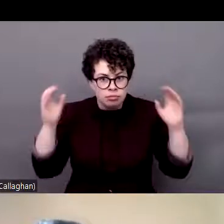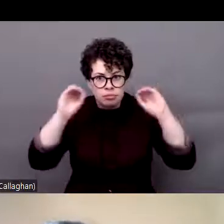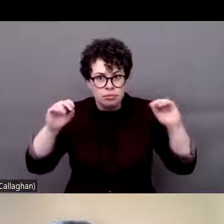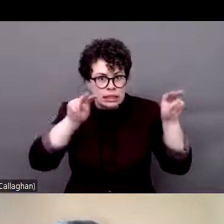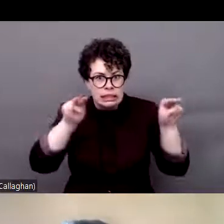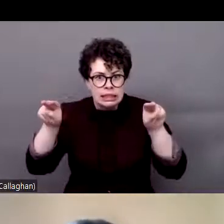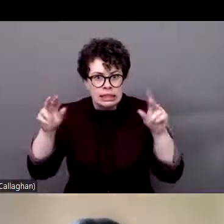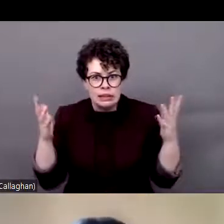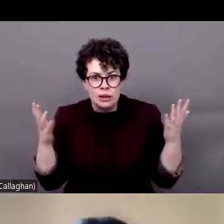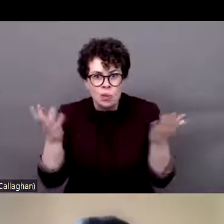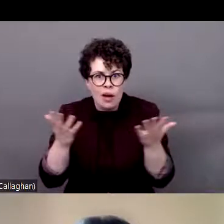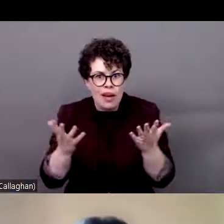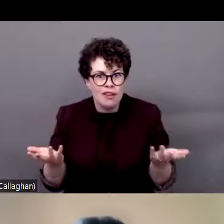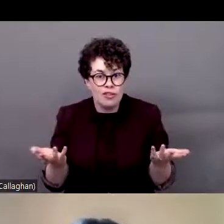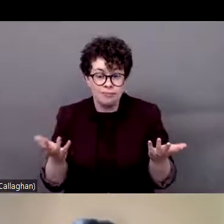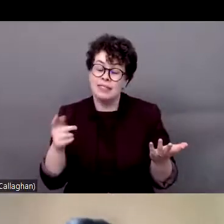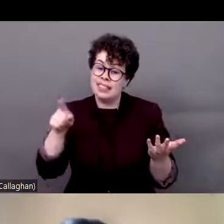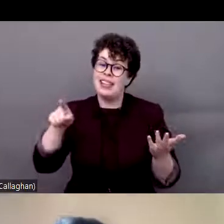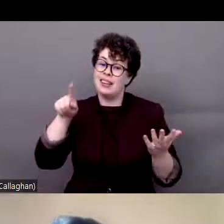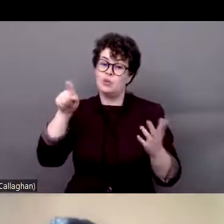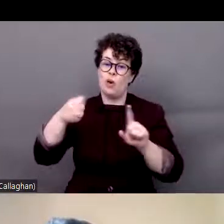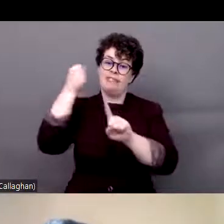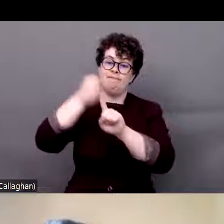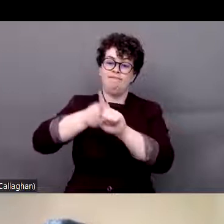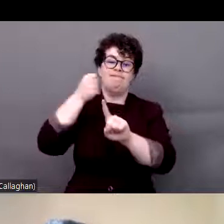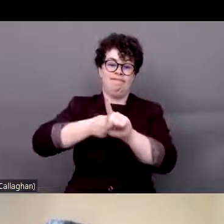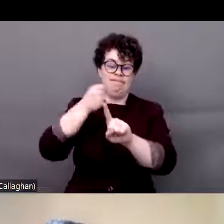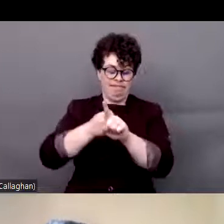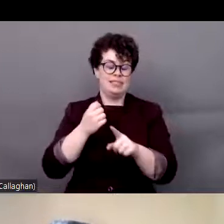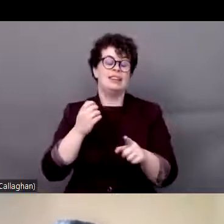of this we have the black lives